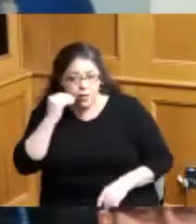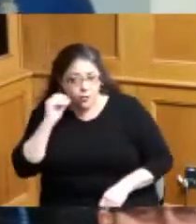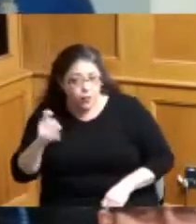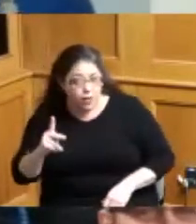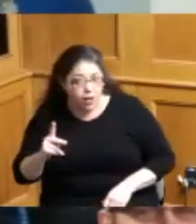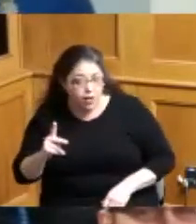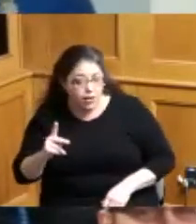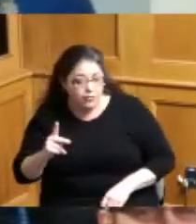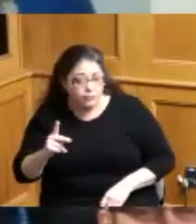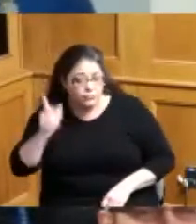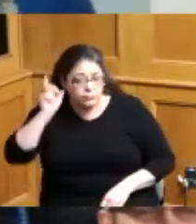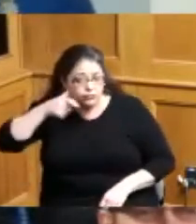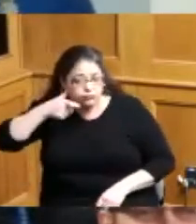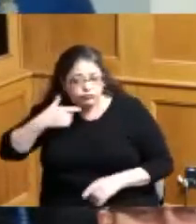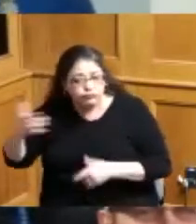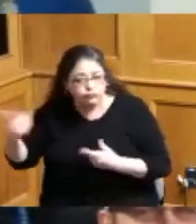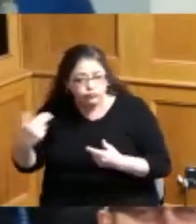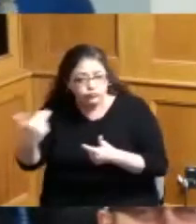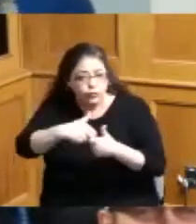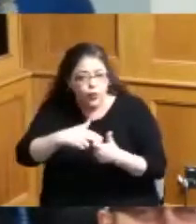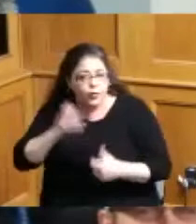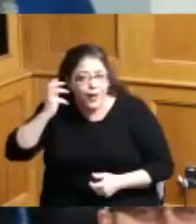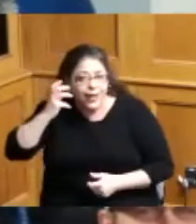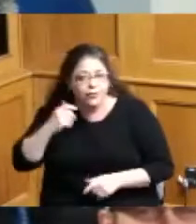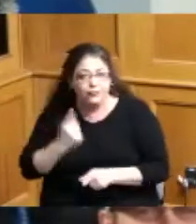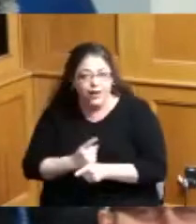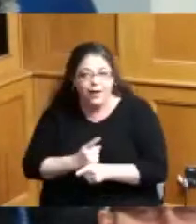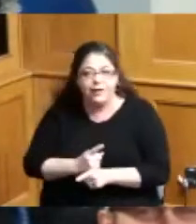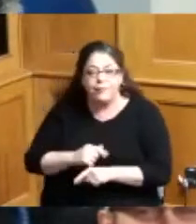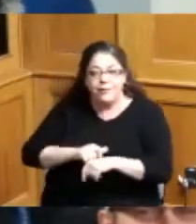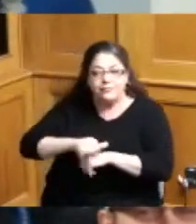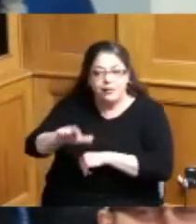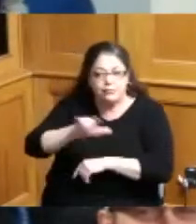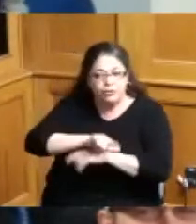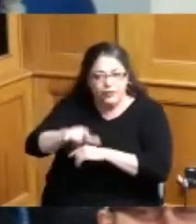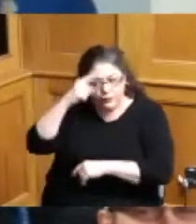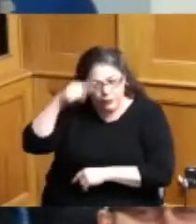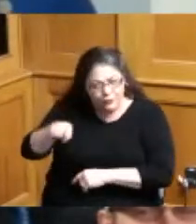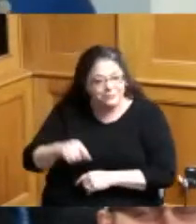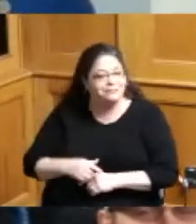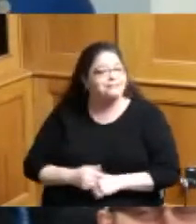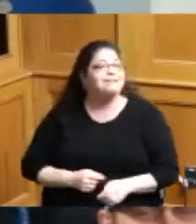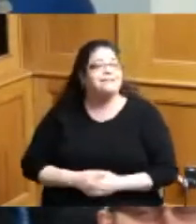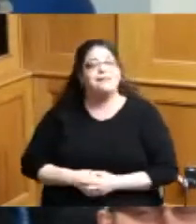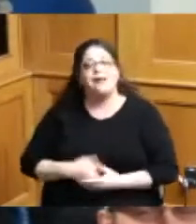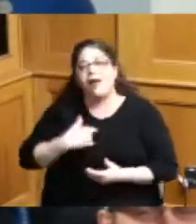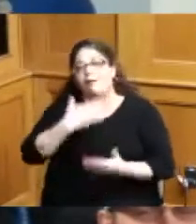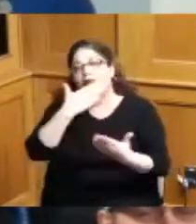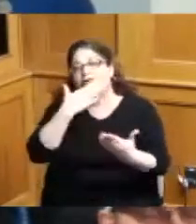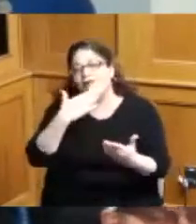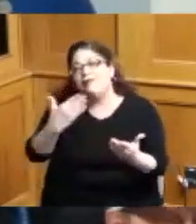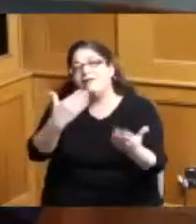send the extra jet let me know I I'm really really grateful god bless you all thank you thank you so